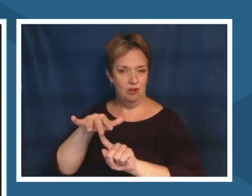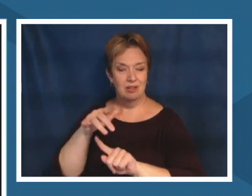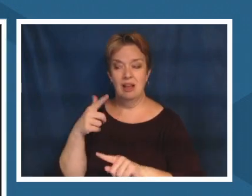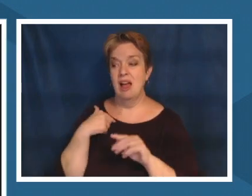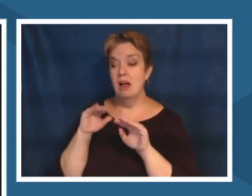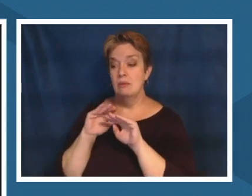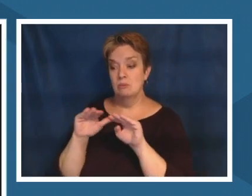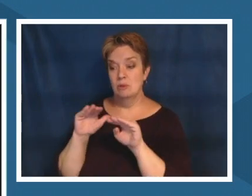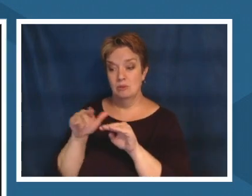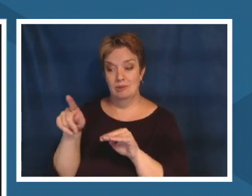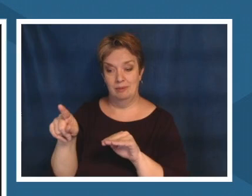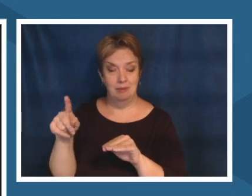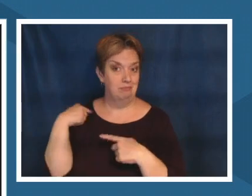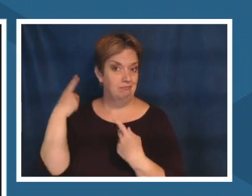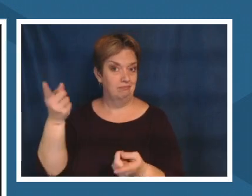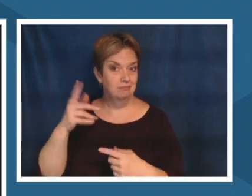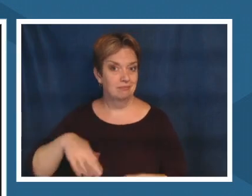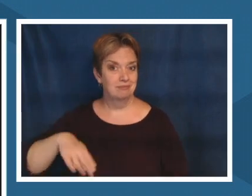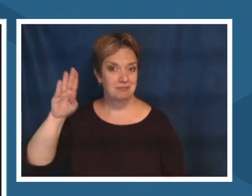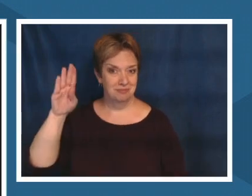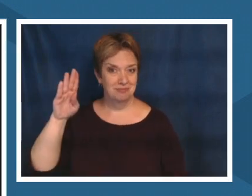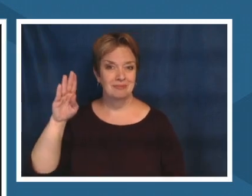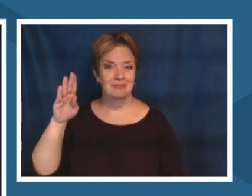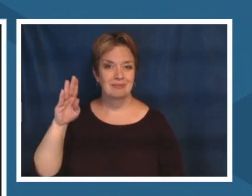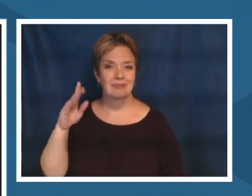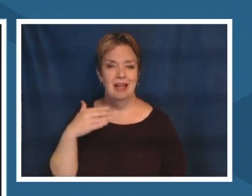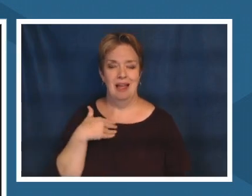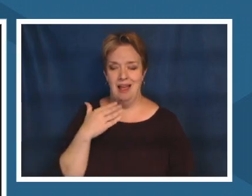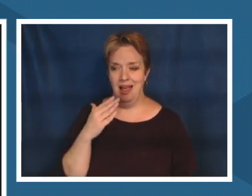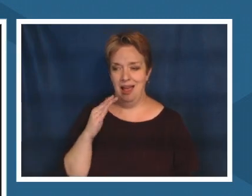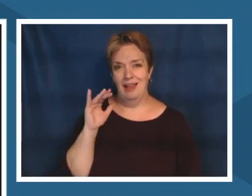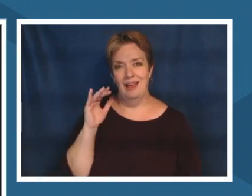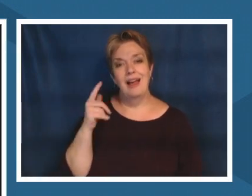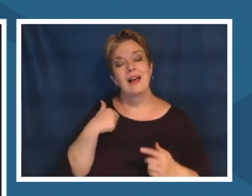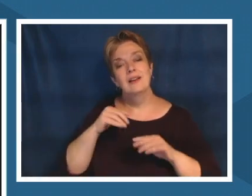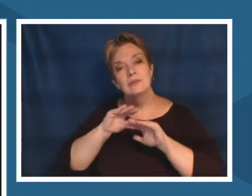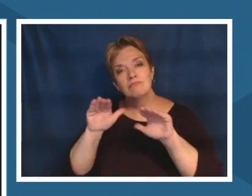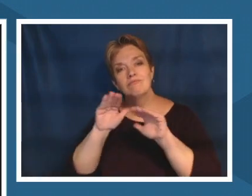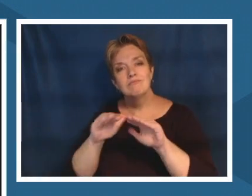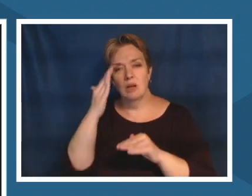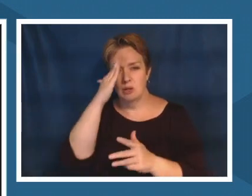entire life and i can map the corals as